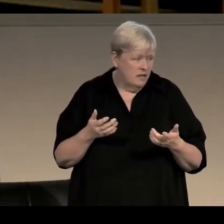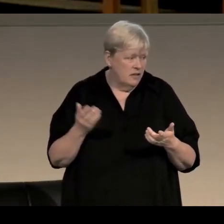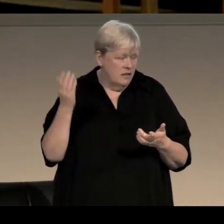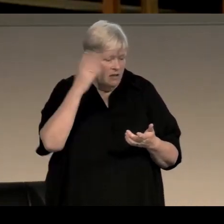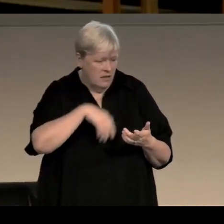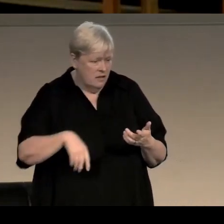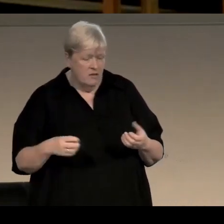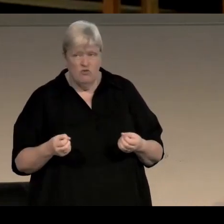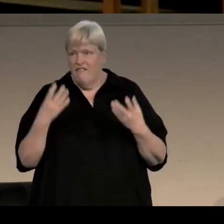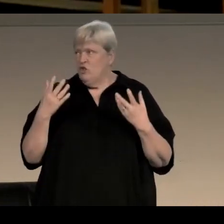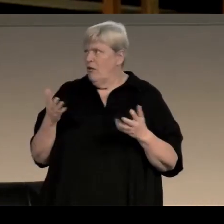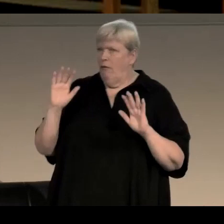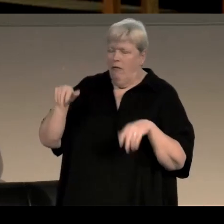The revolution of '97